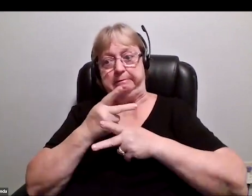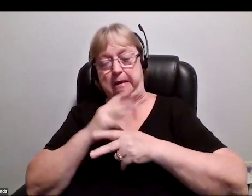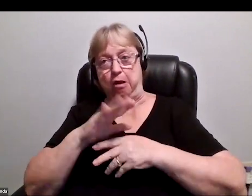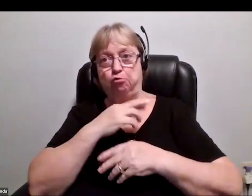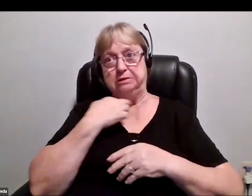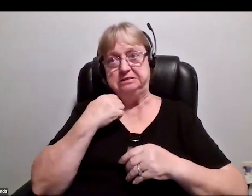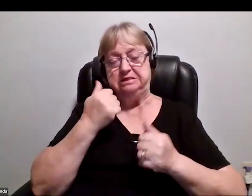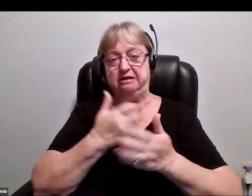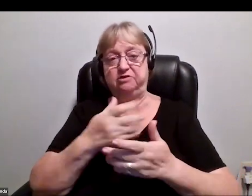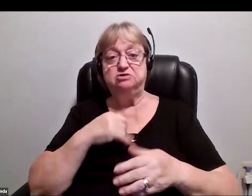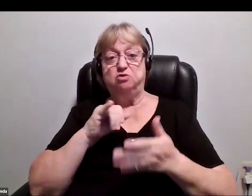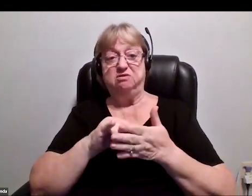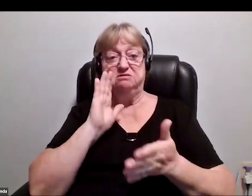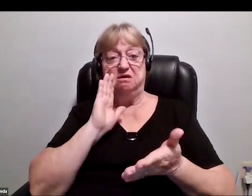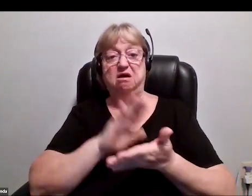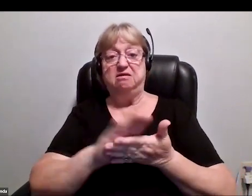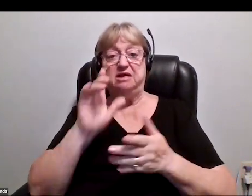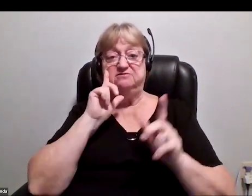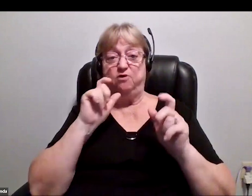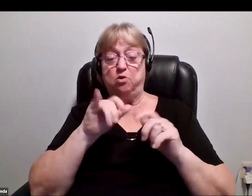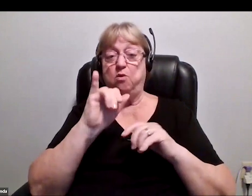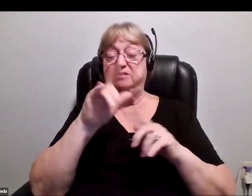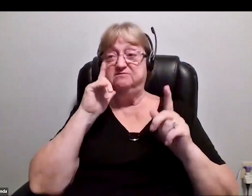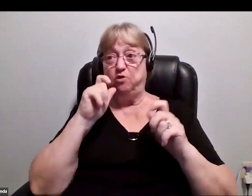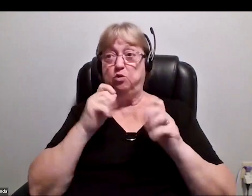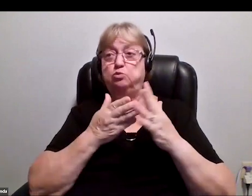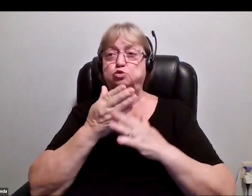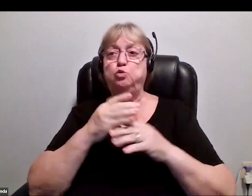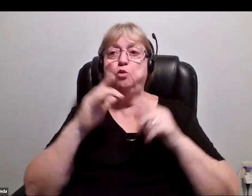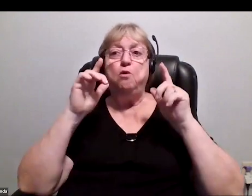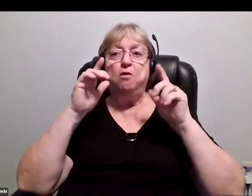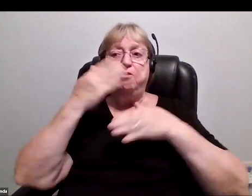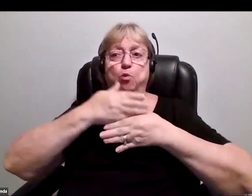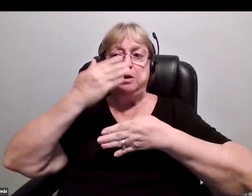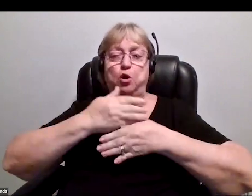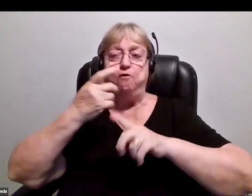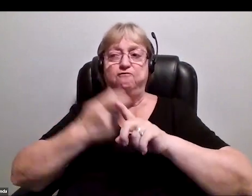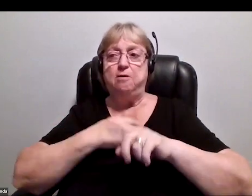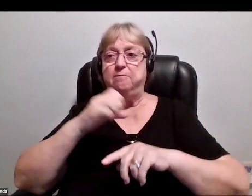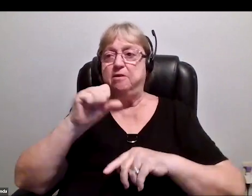Here's a nice photo. This photo was actually taken through the window of the space station by an astronaut.